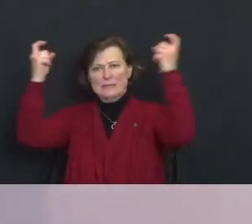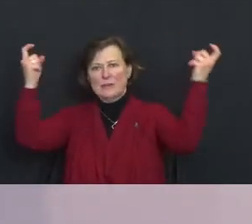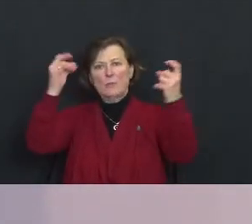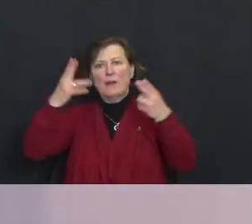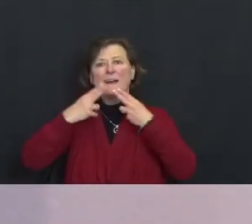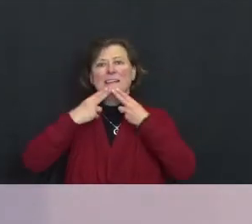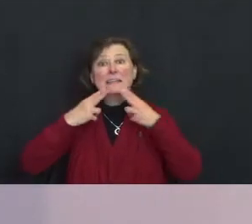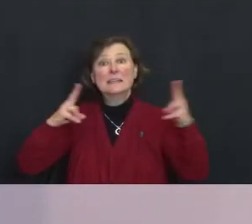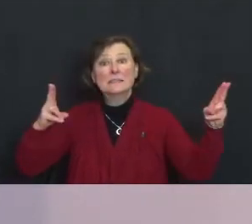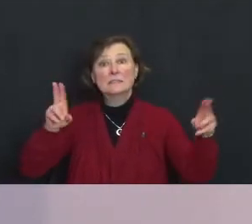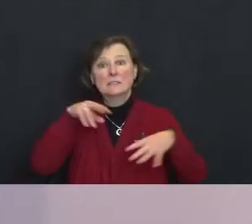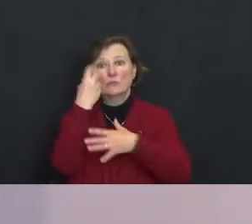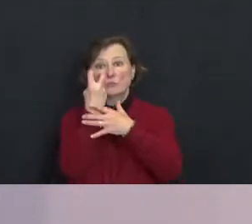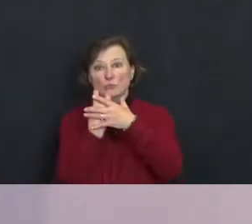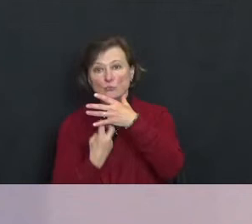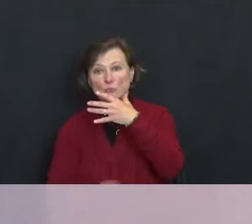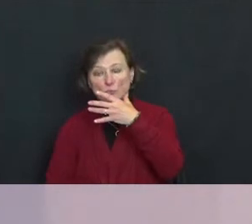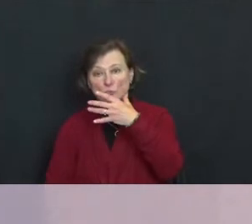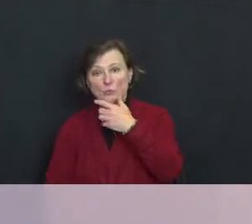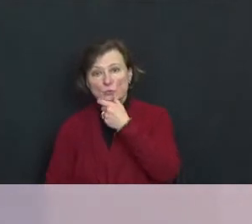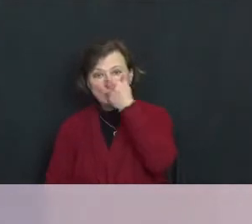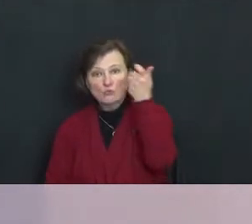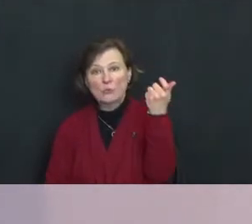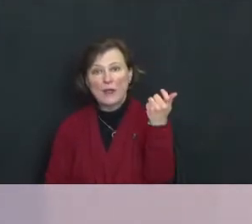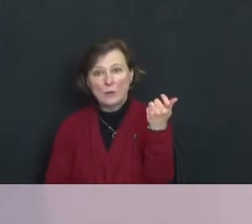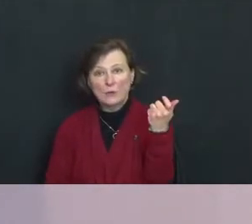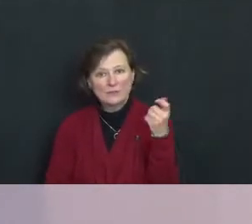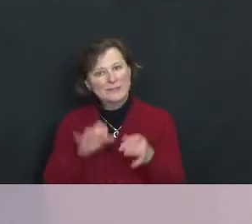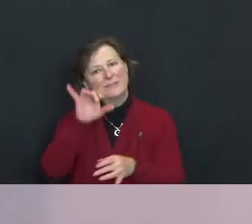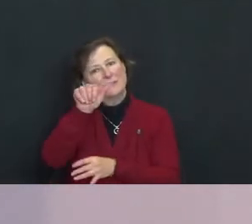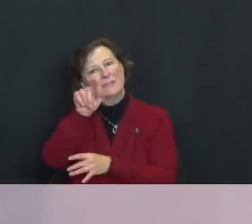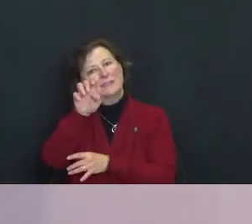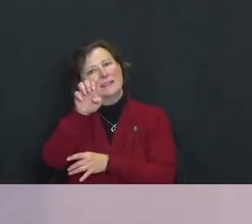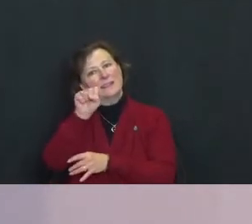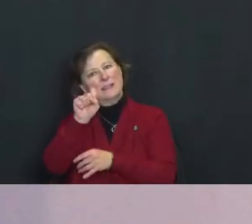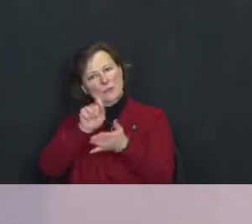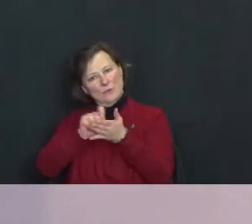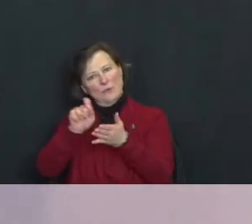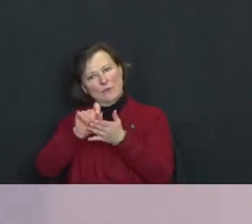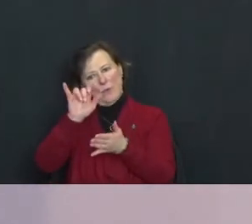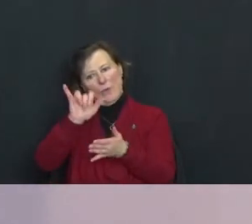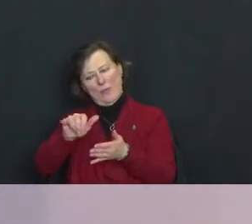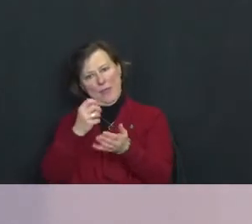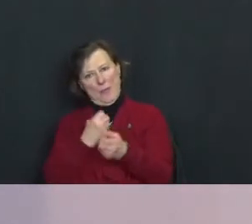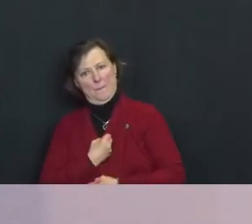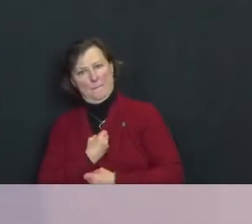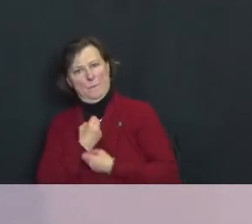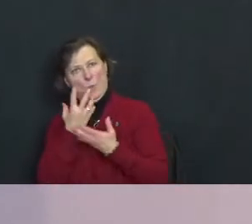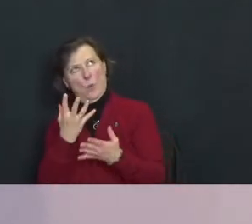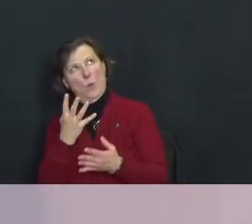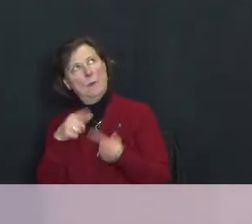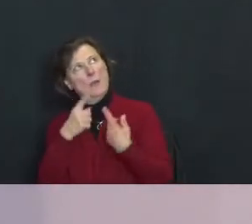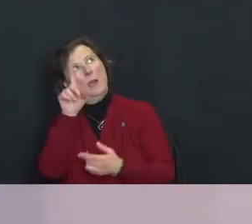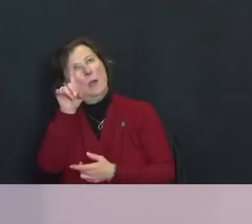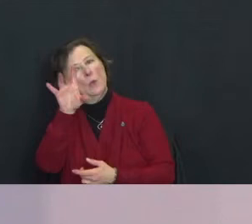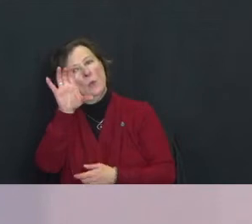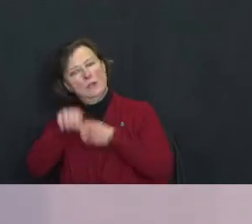William Butler Yates, he wrote that poem, “The Second Coming,” a little more than a century ago in 1918.